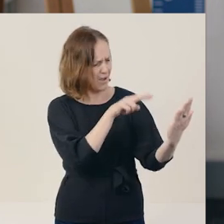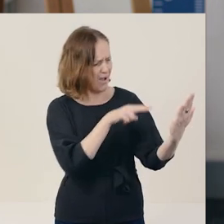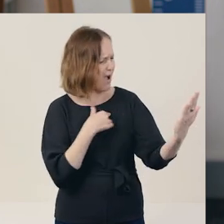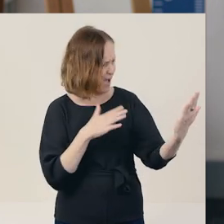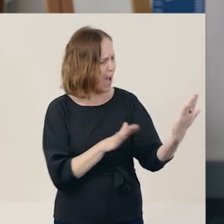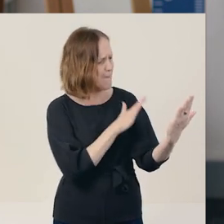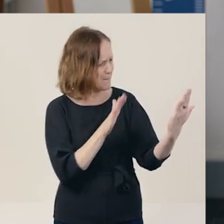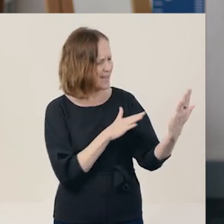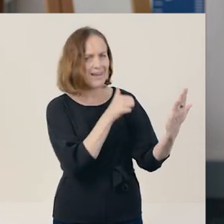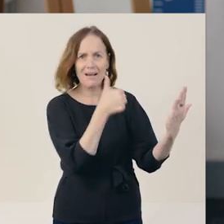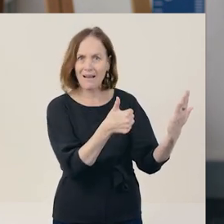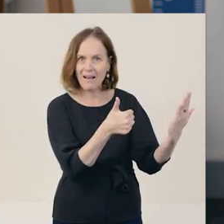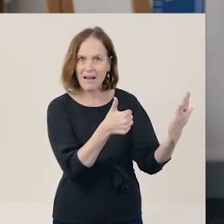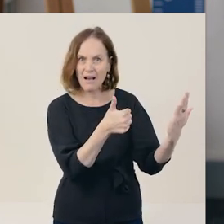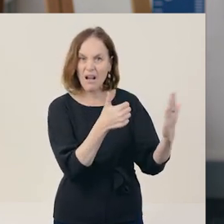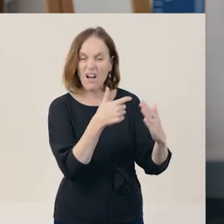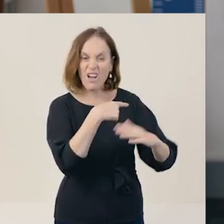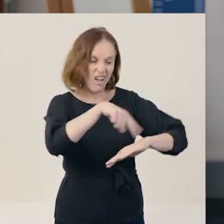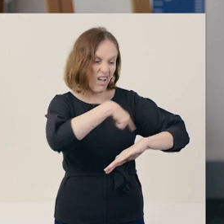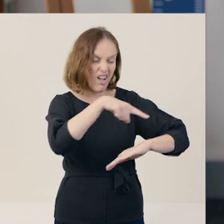It didn't take forever, either, did it?